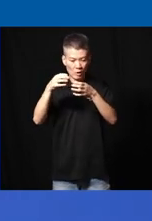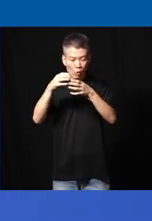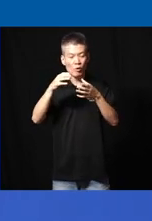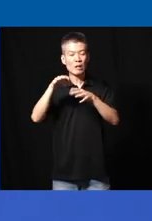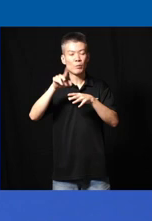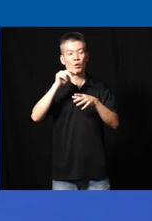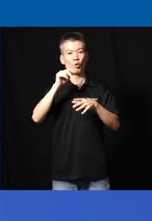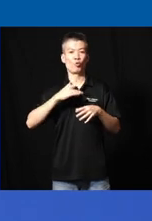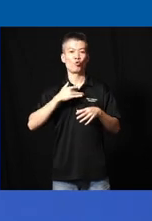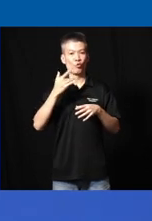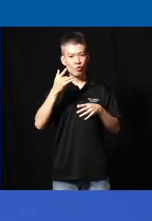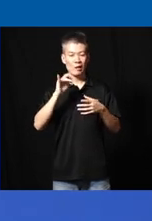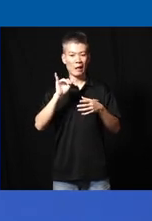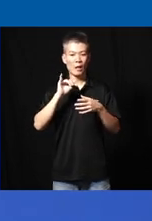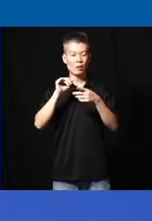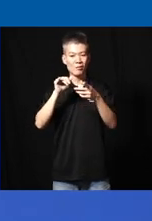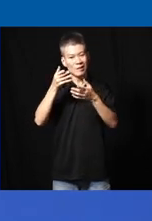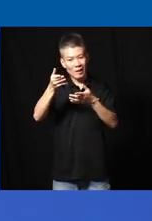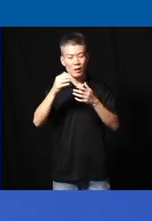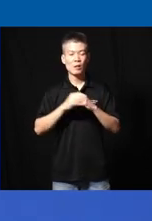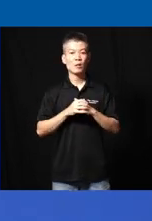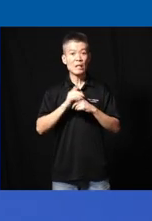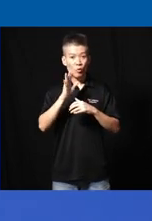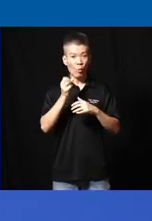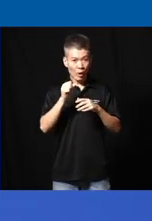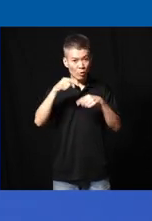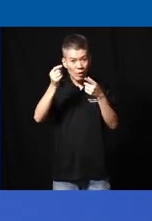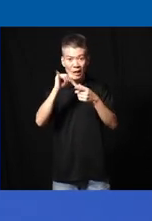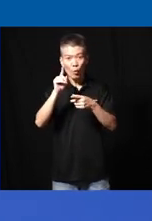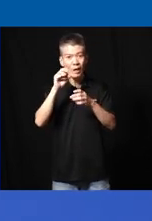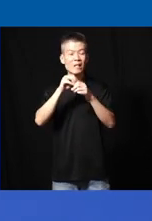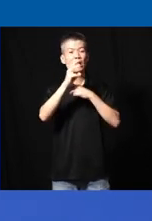so they do not feel that as if they are there if they want to go to anywhere in the world we